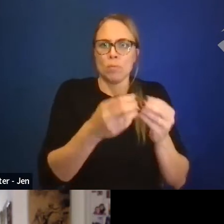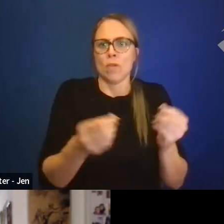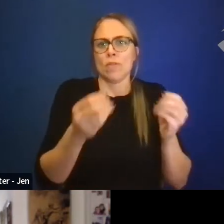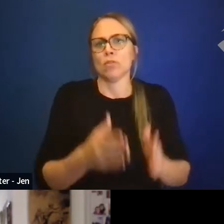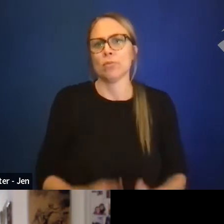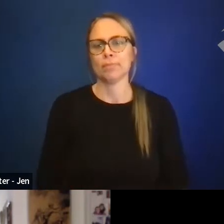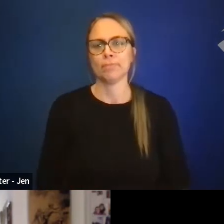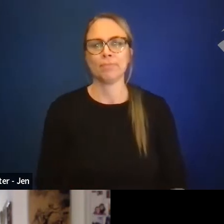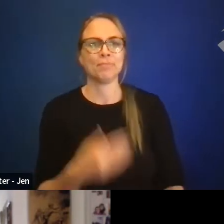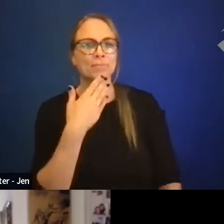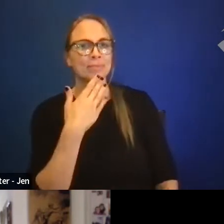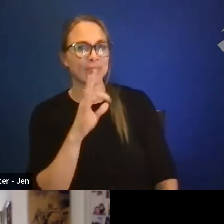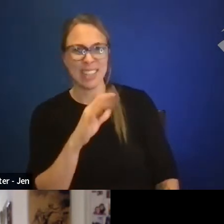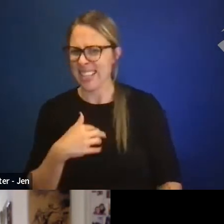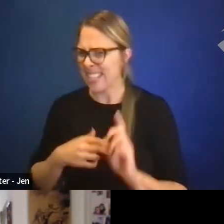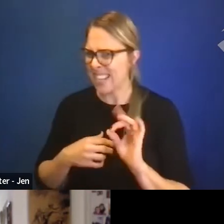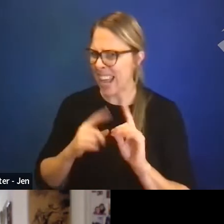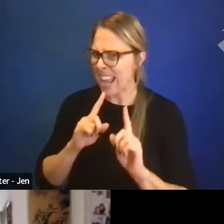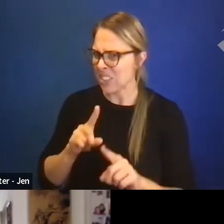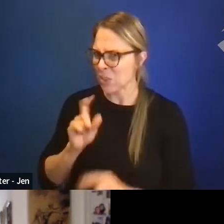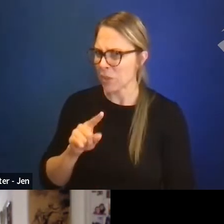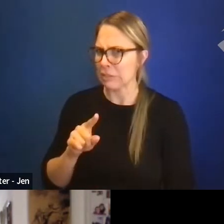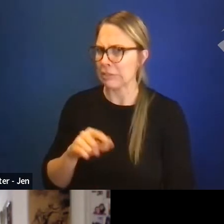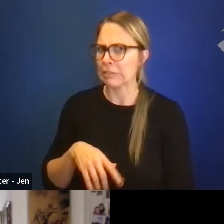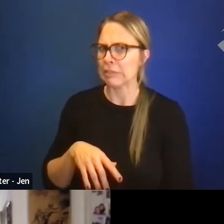The next question is- Did I answer the question? Whoever asks the question,